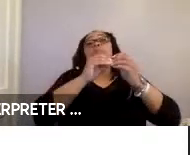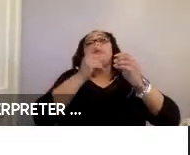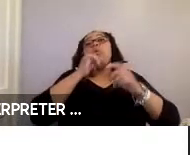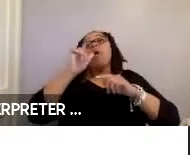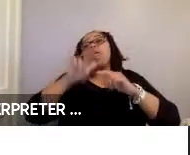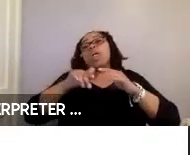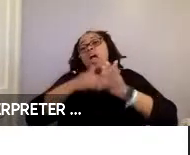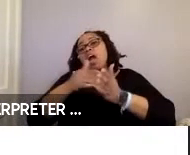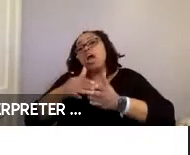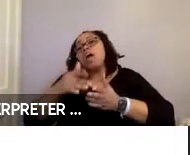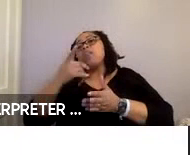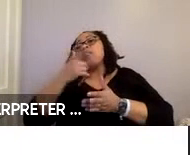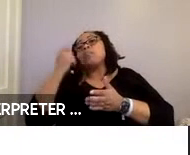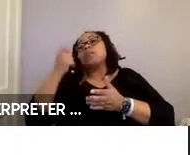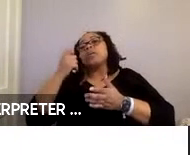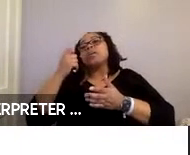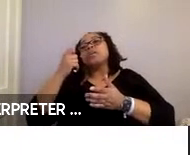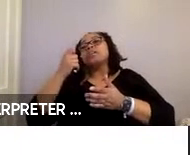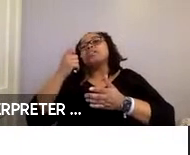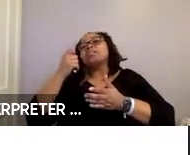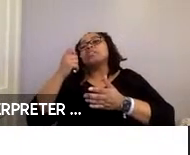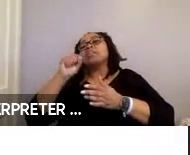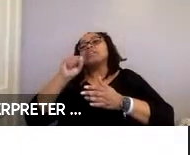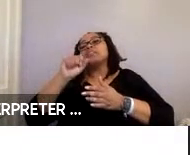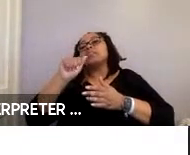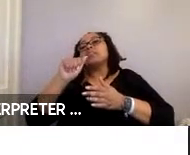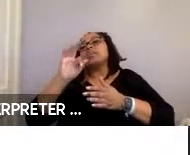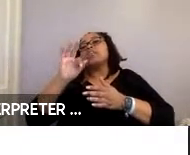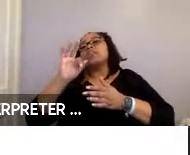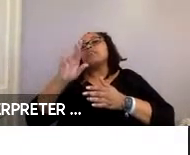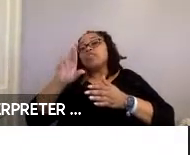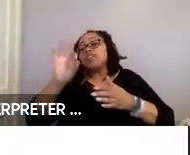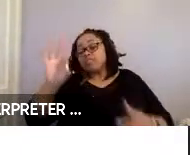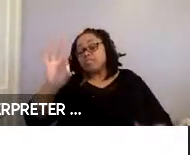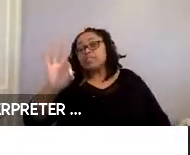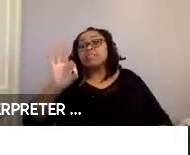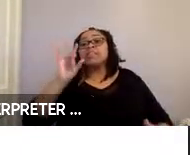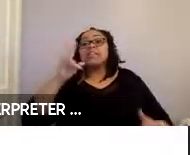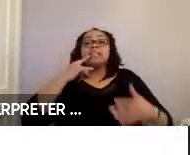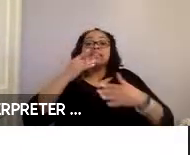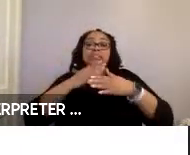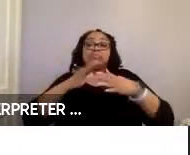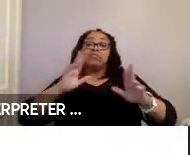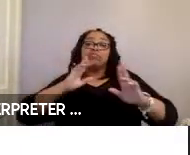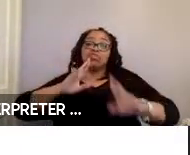of a semi-automated rear-facing system. This reflects the split responses of participants